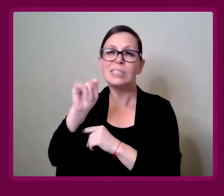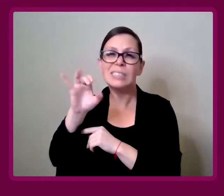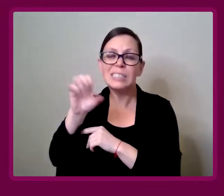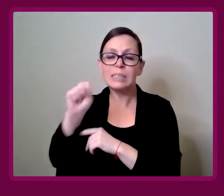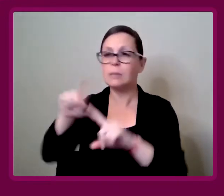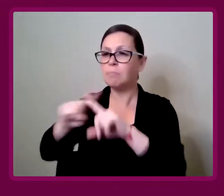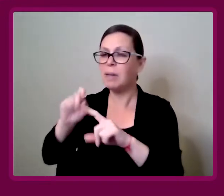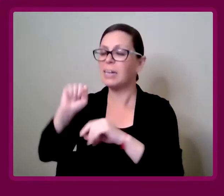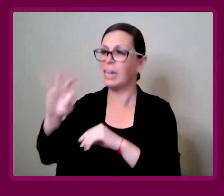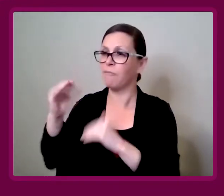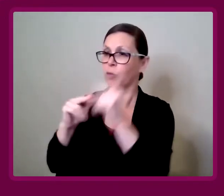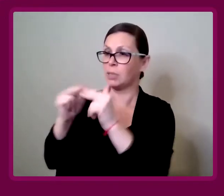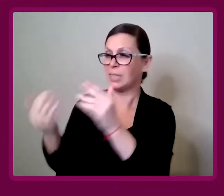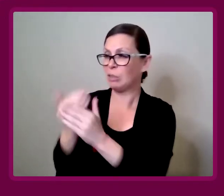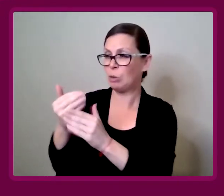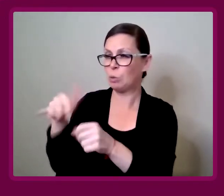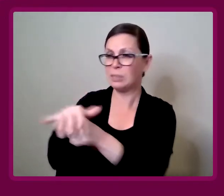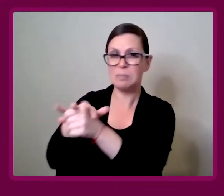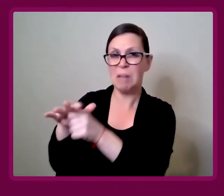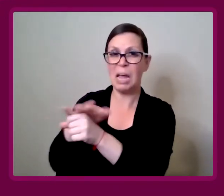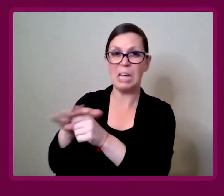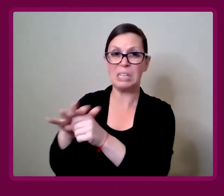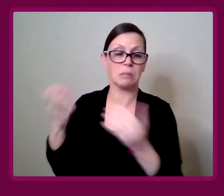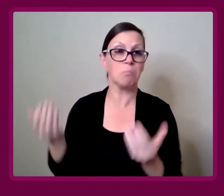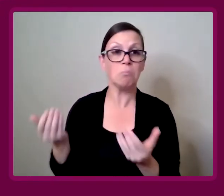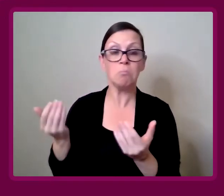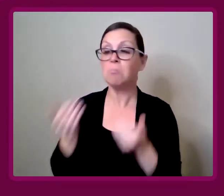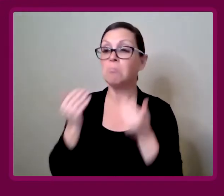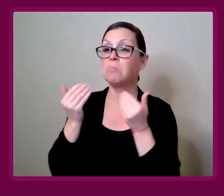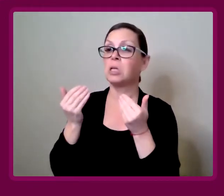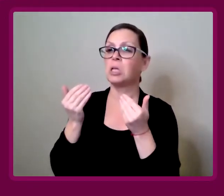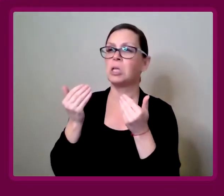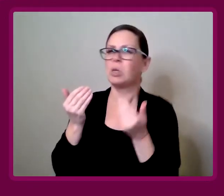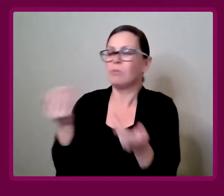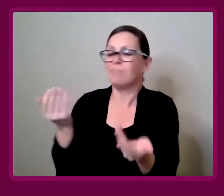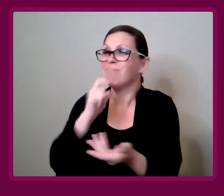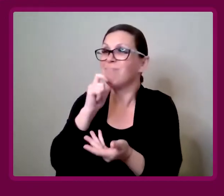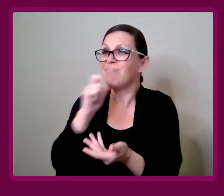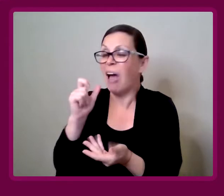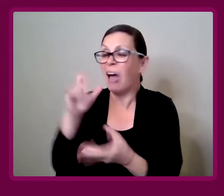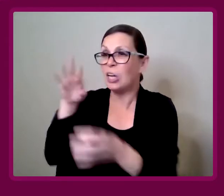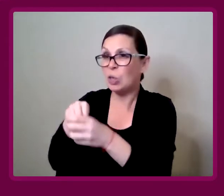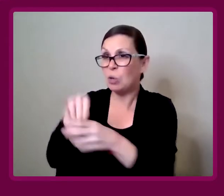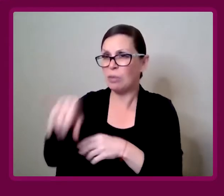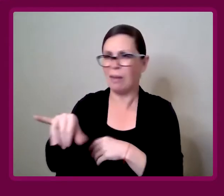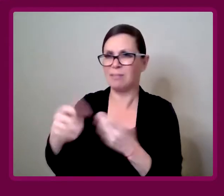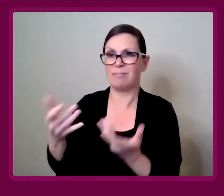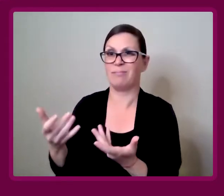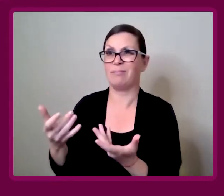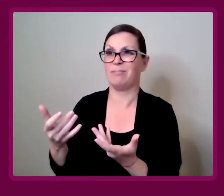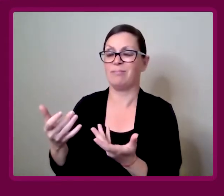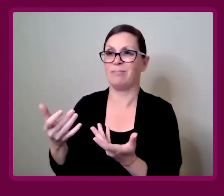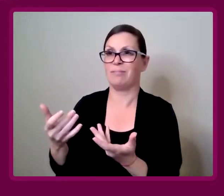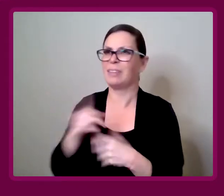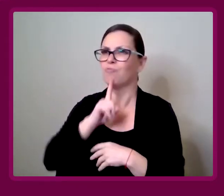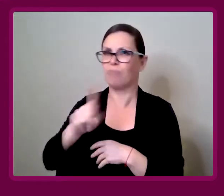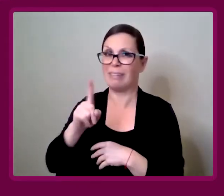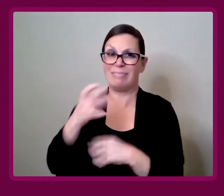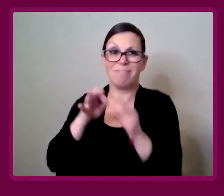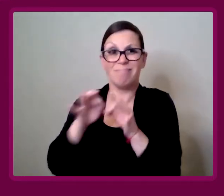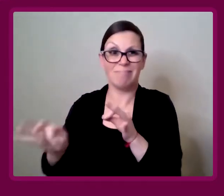But if you're building a new space, then just to not include those is really not rocket